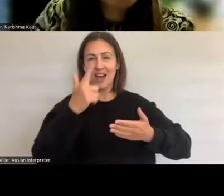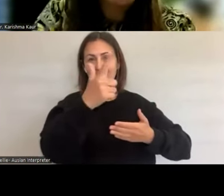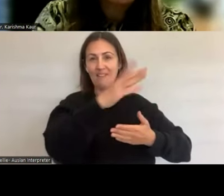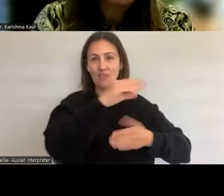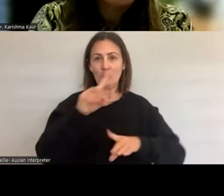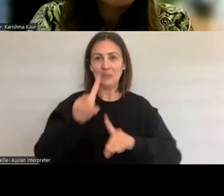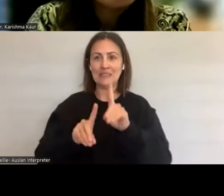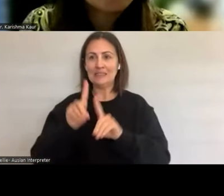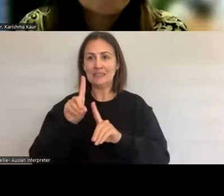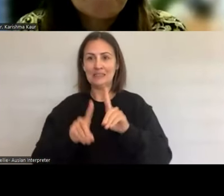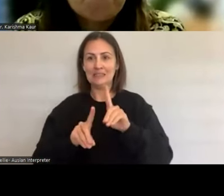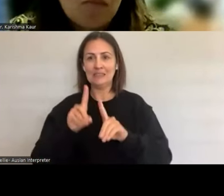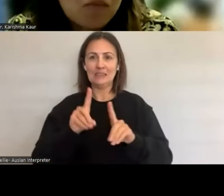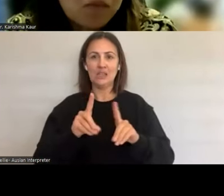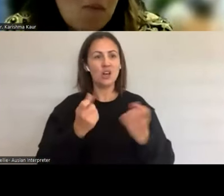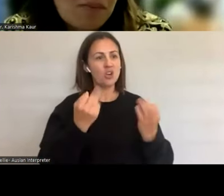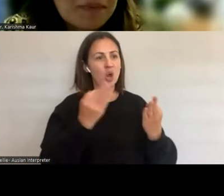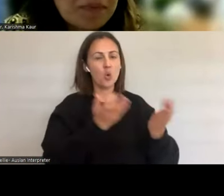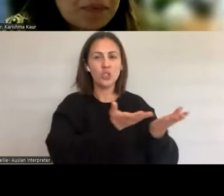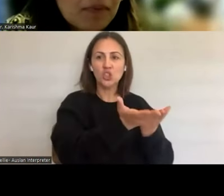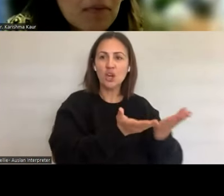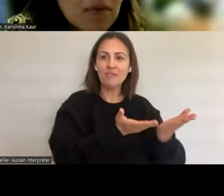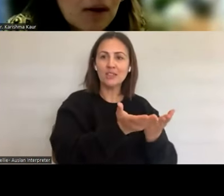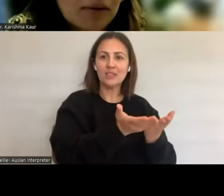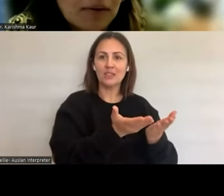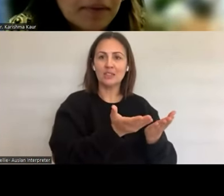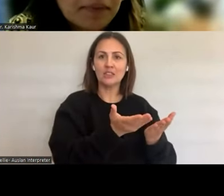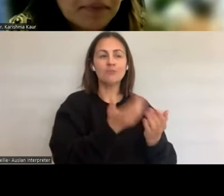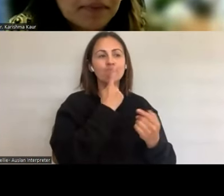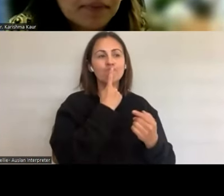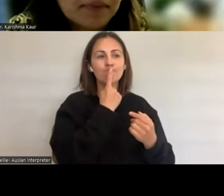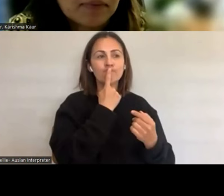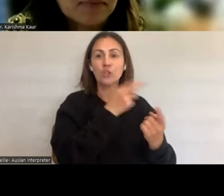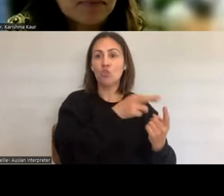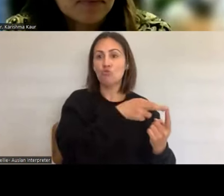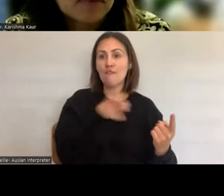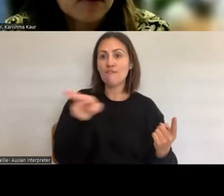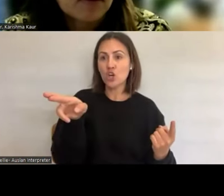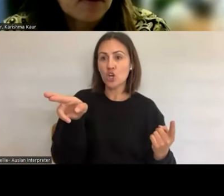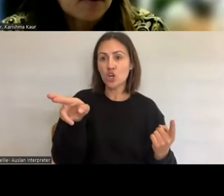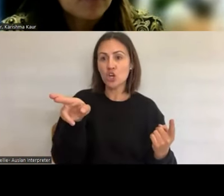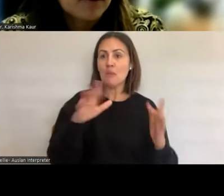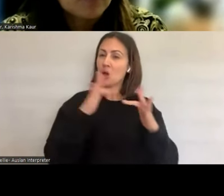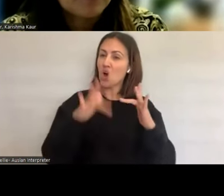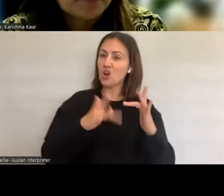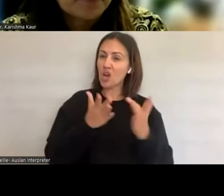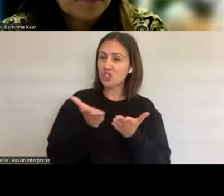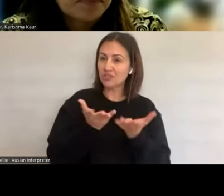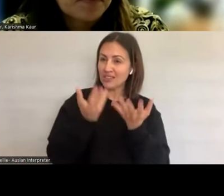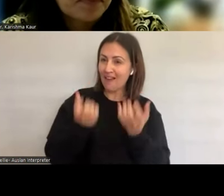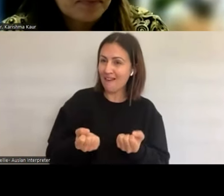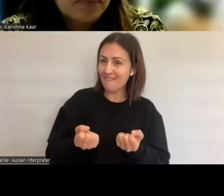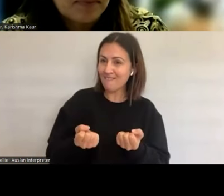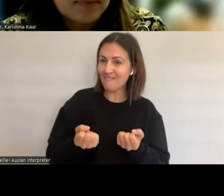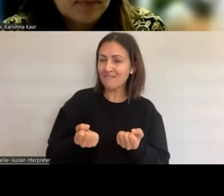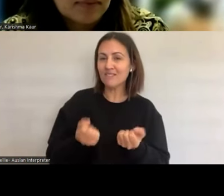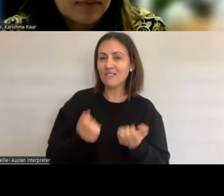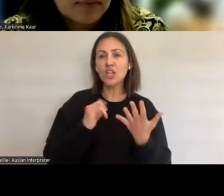living have an impact upon young people in the broader community more widely access to products